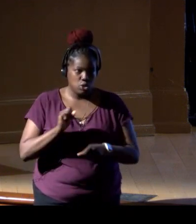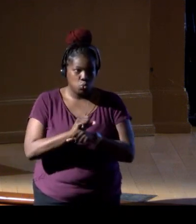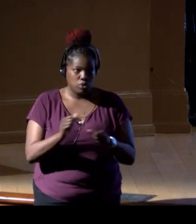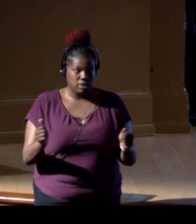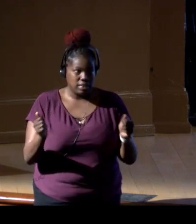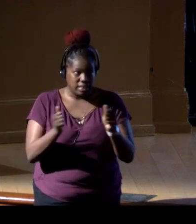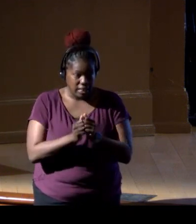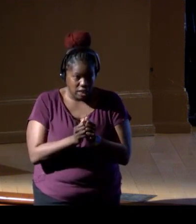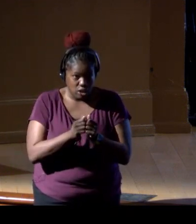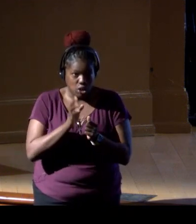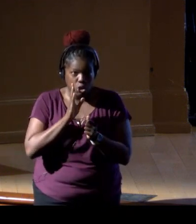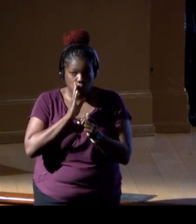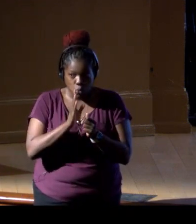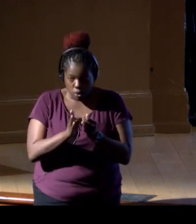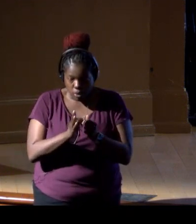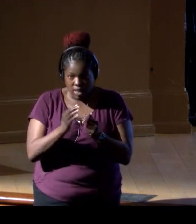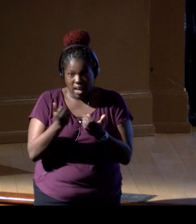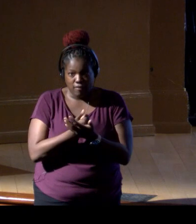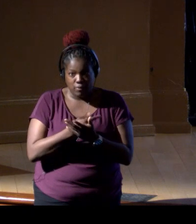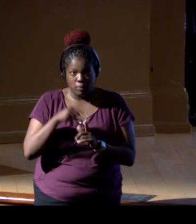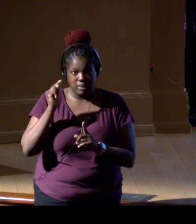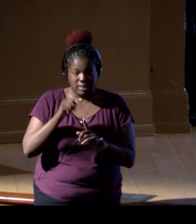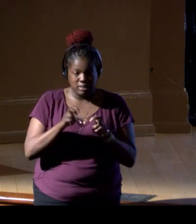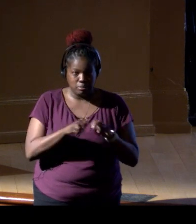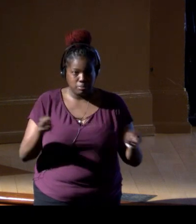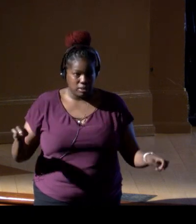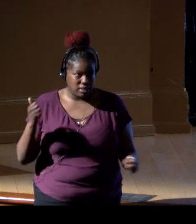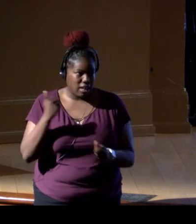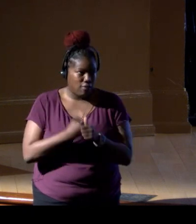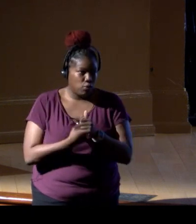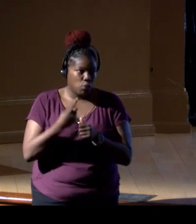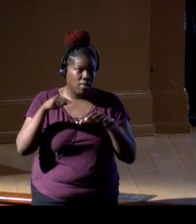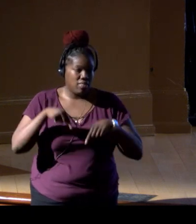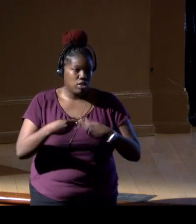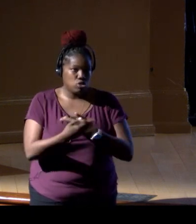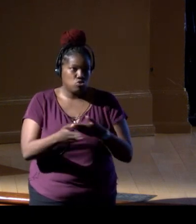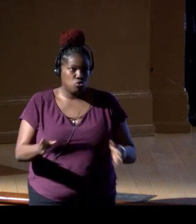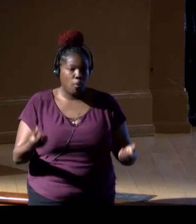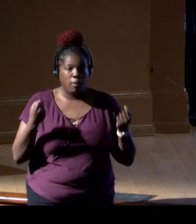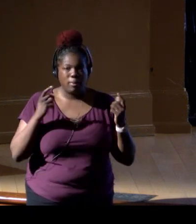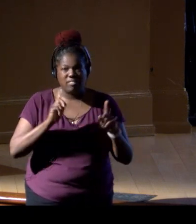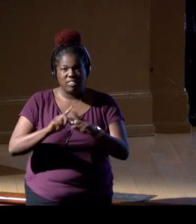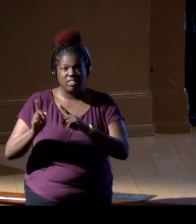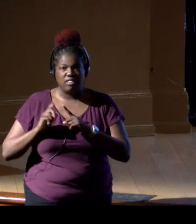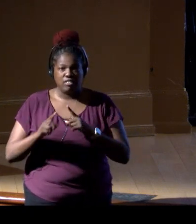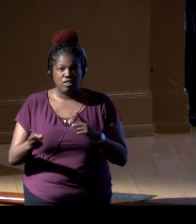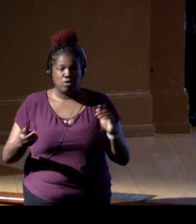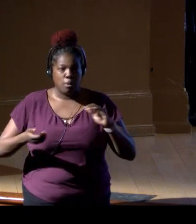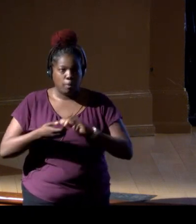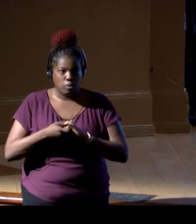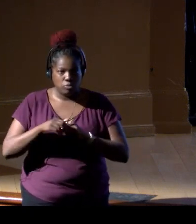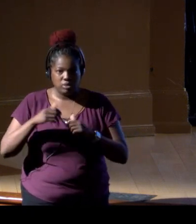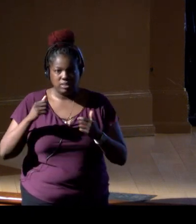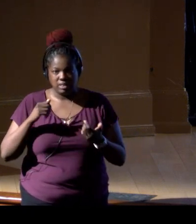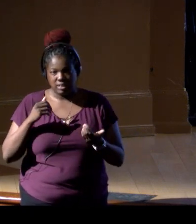So it's going to take everyone on this panel, everyone in this room, and many of the other partners not here that were involved